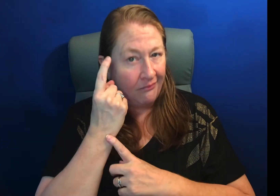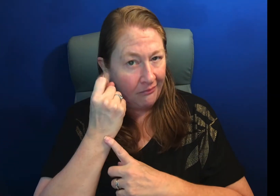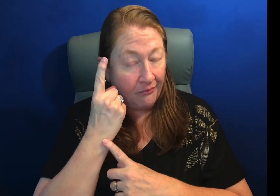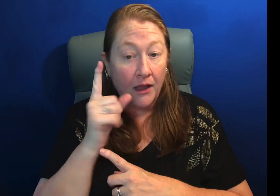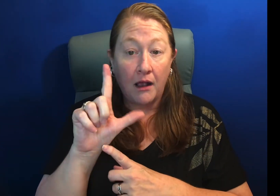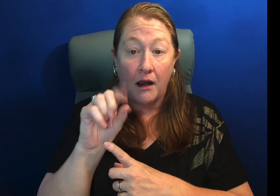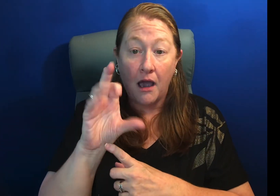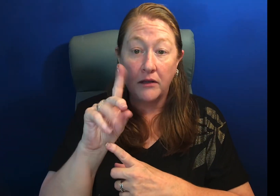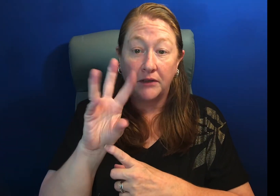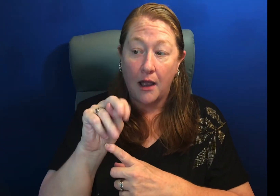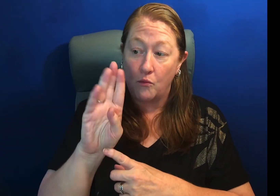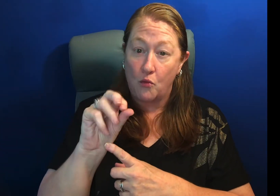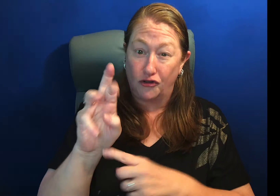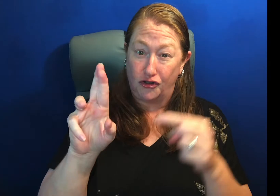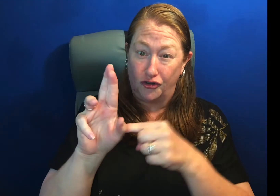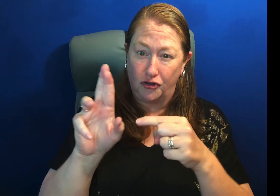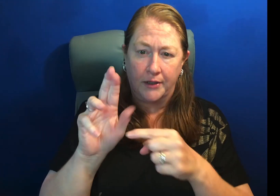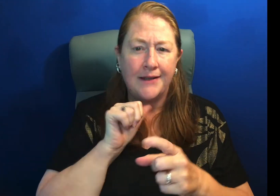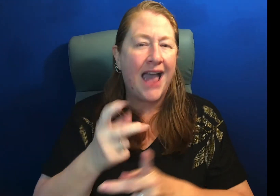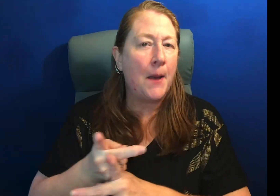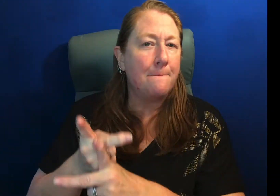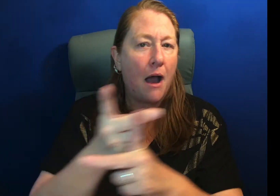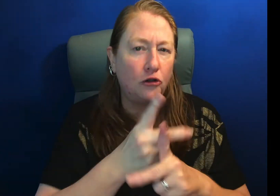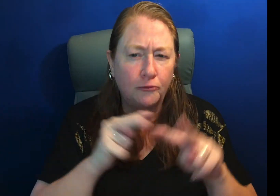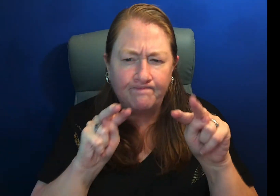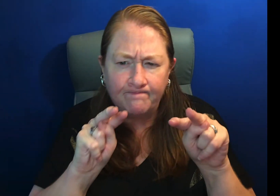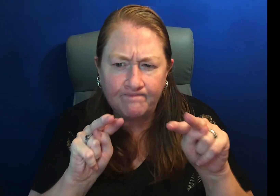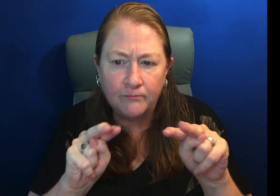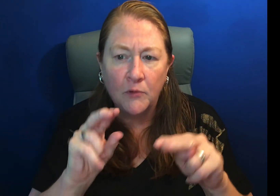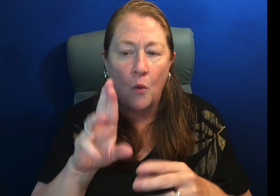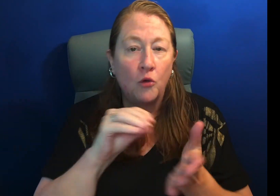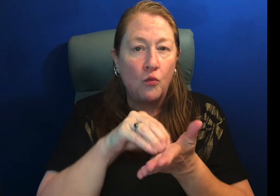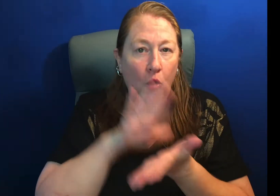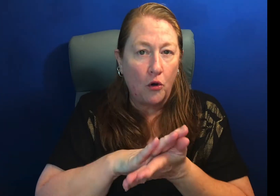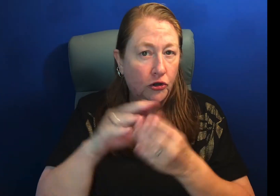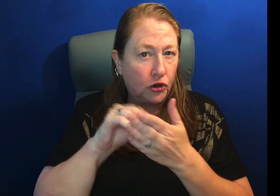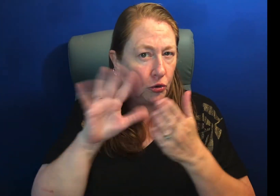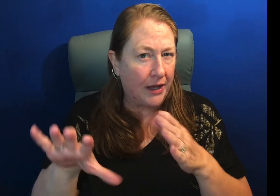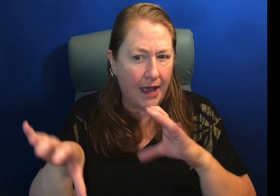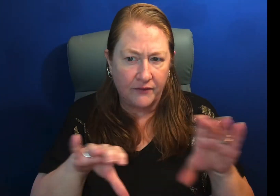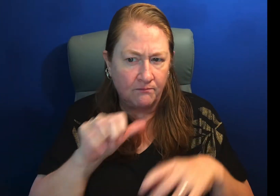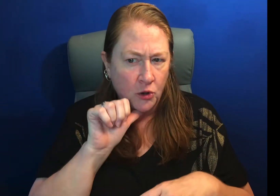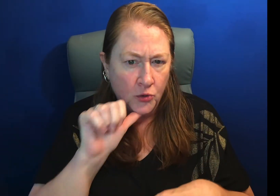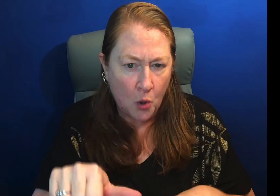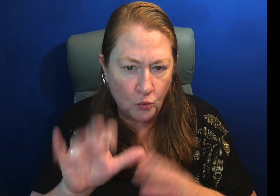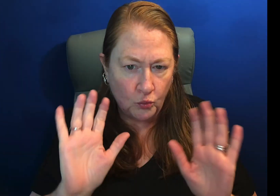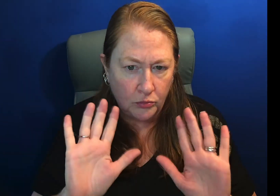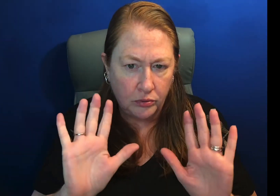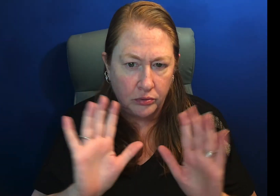Lockdown Browser does not monitor or record student activity.